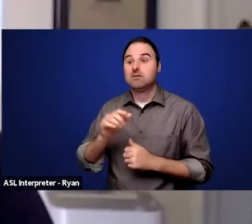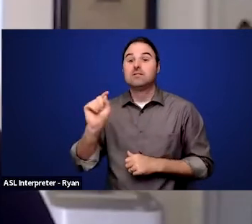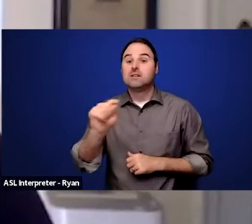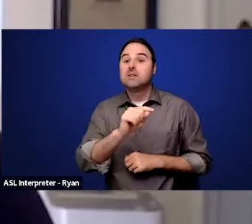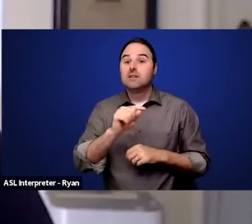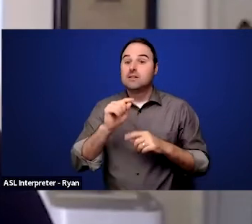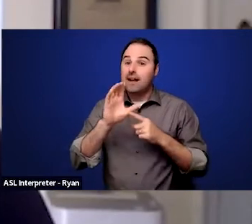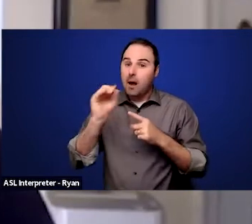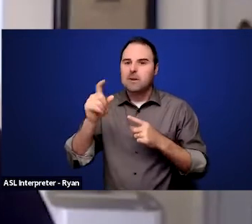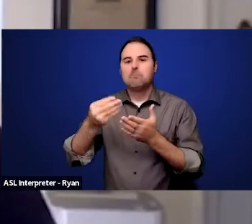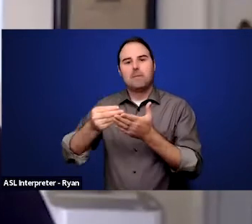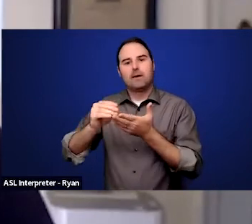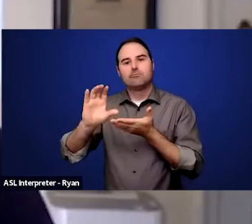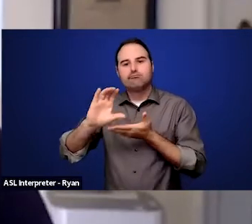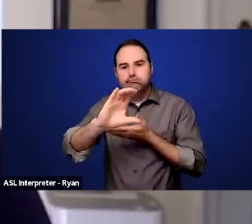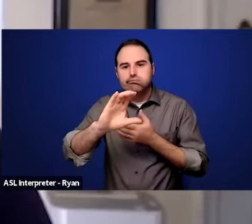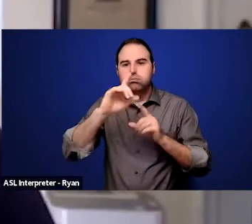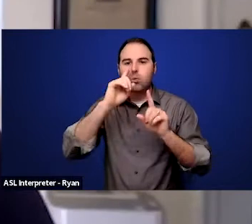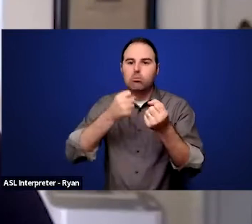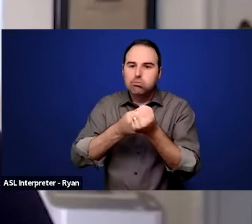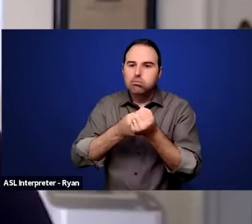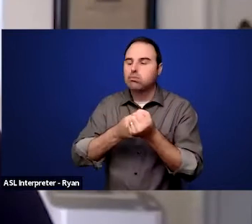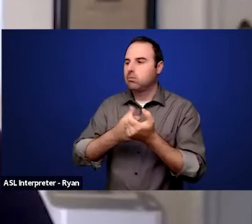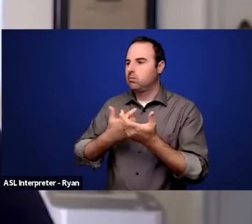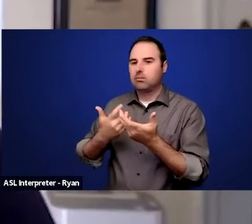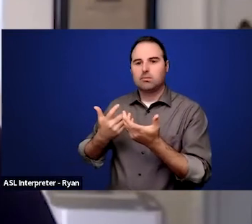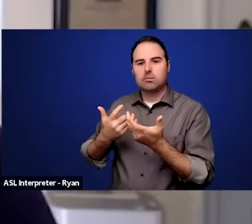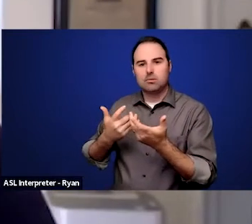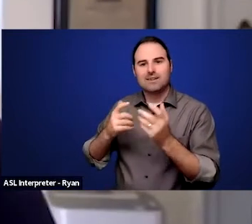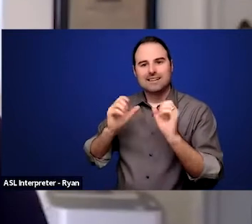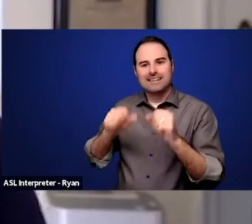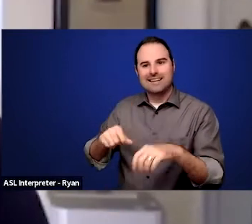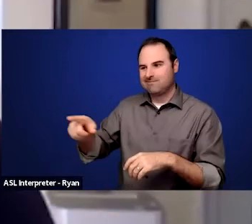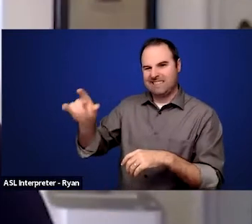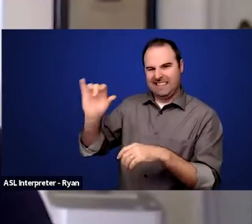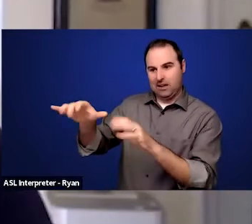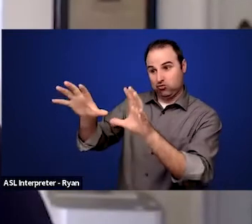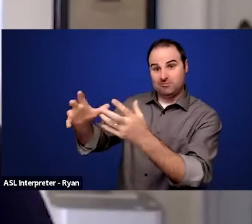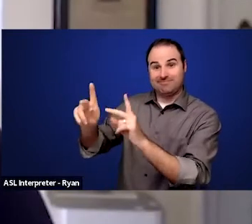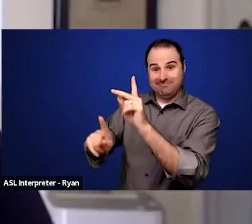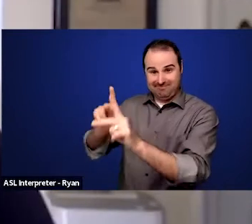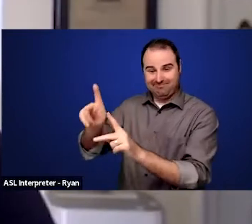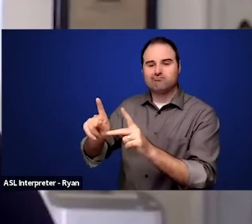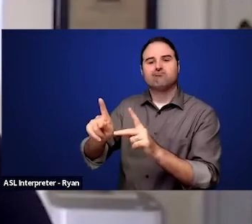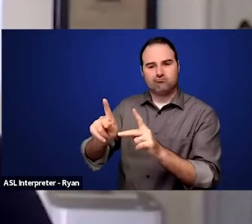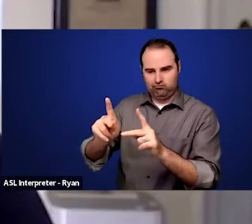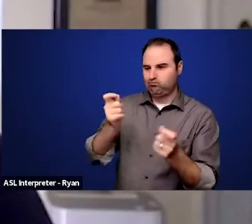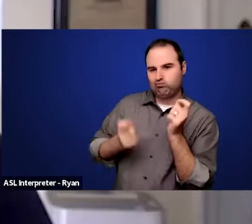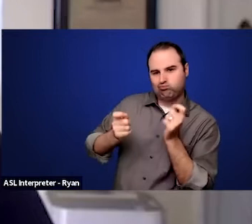to be able to reach out to this new group? But I would say that, you know,